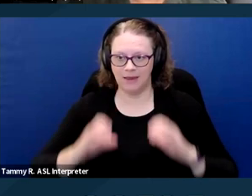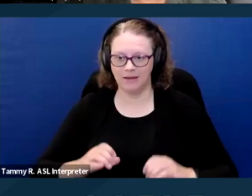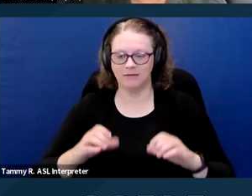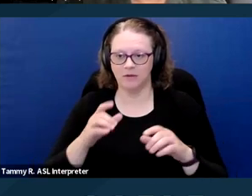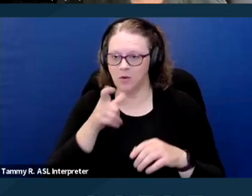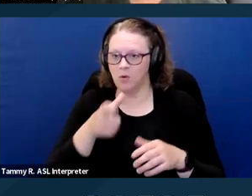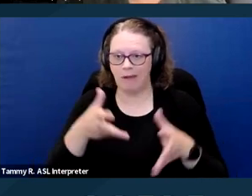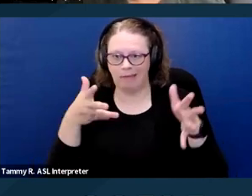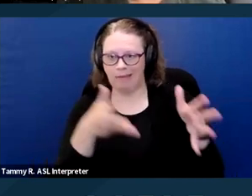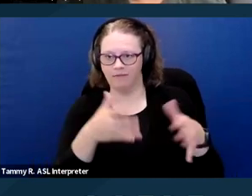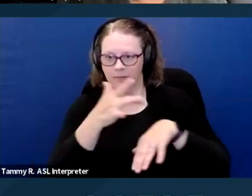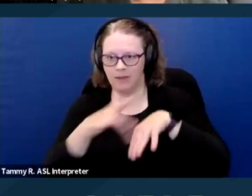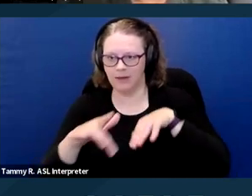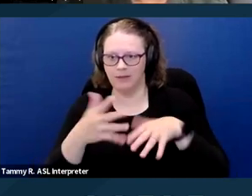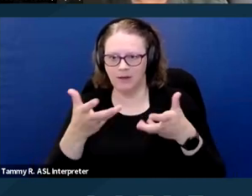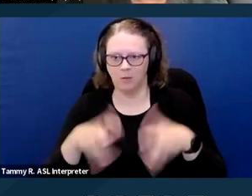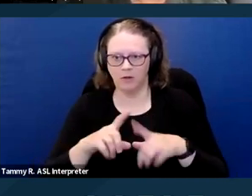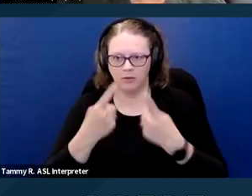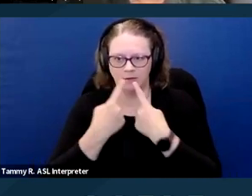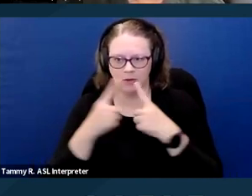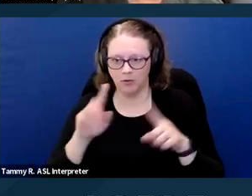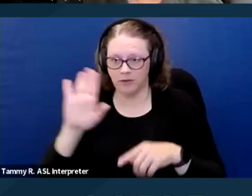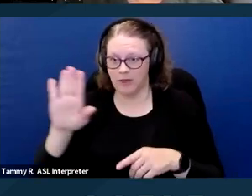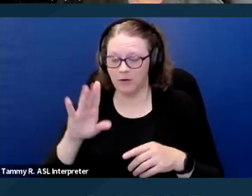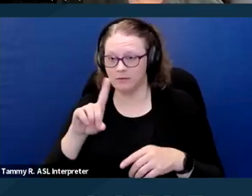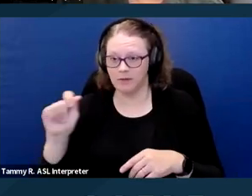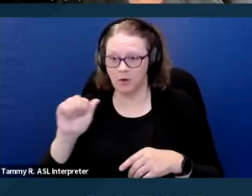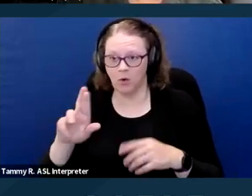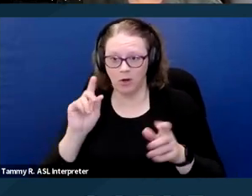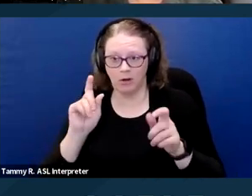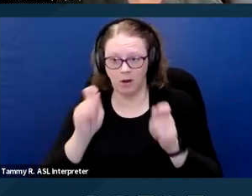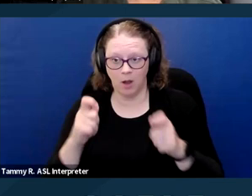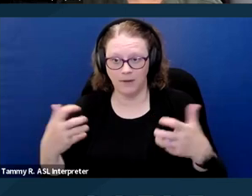because they did not want to disclose their disability or accommodation need at that point when they're applying